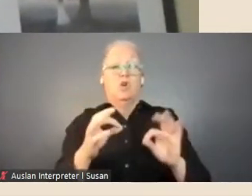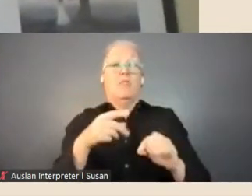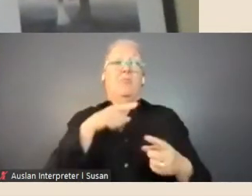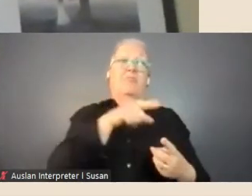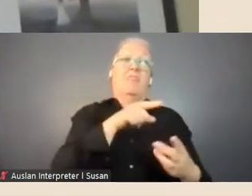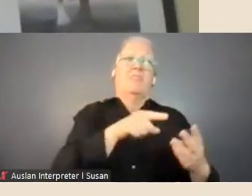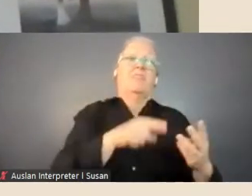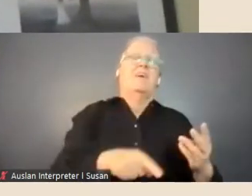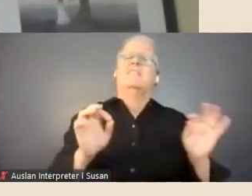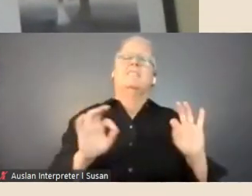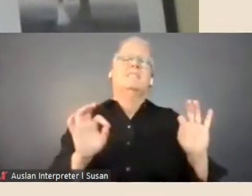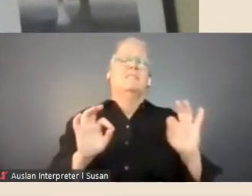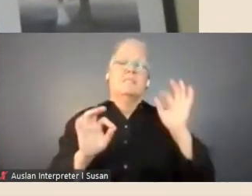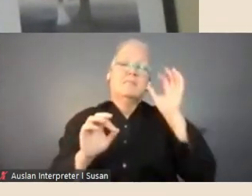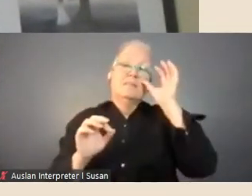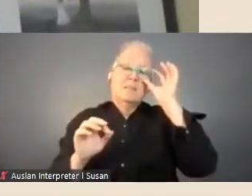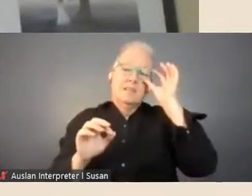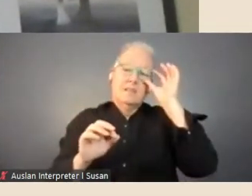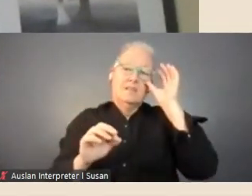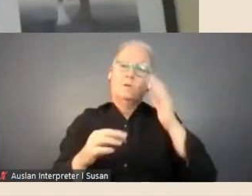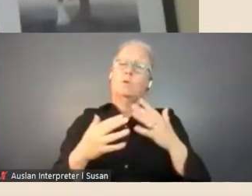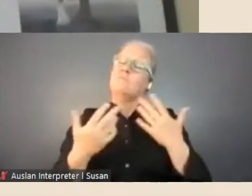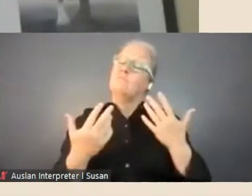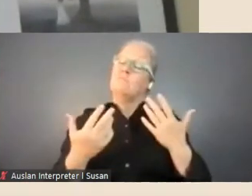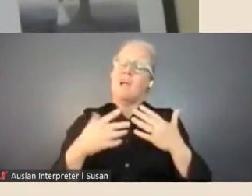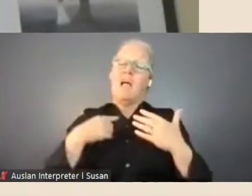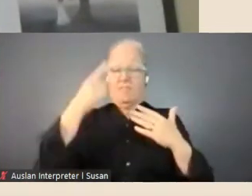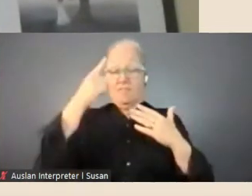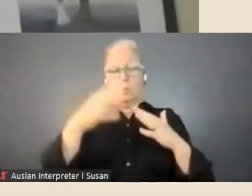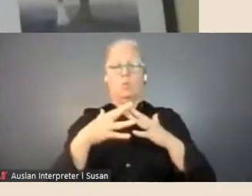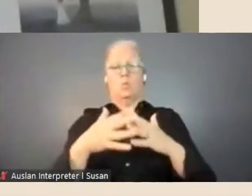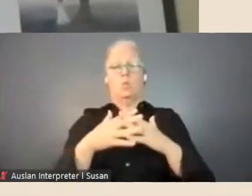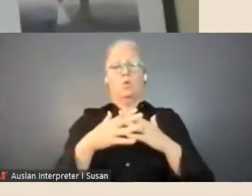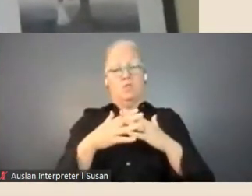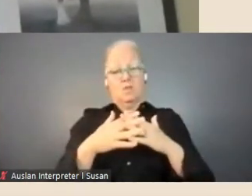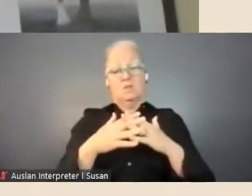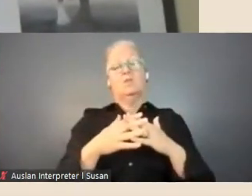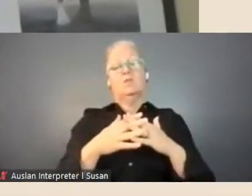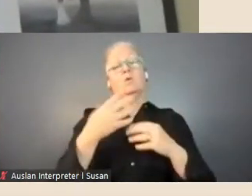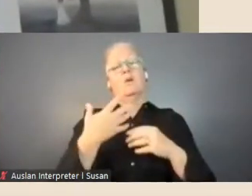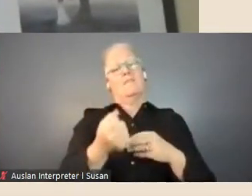a lot of benefit to be had from spending a, a reasonable portion of your time in the Library.